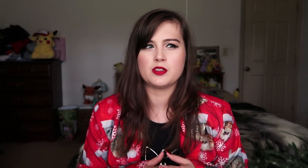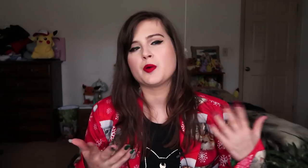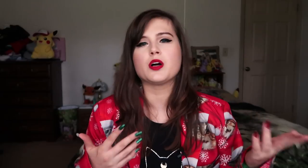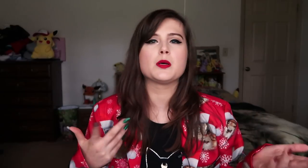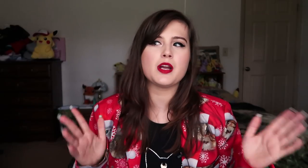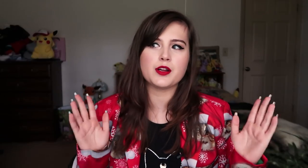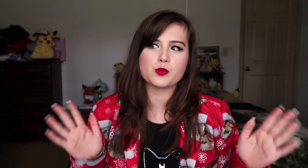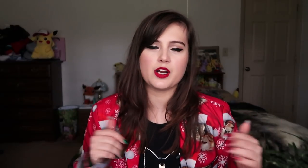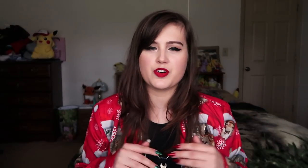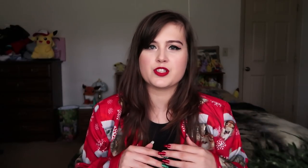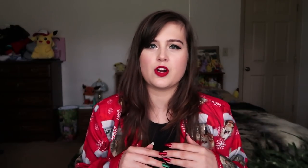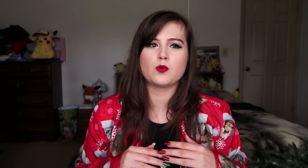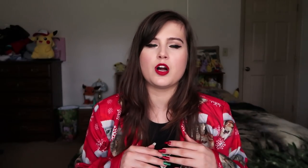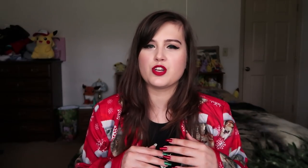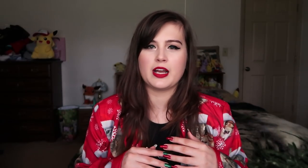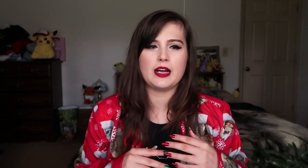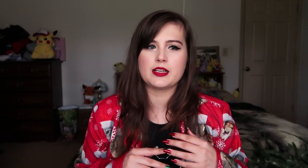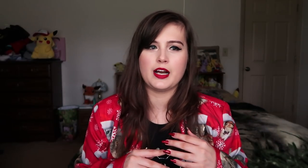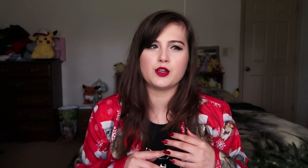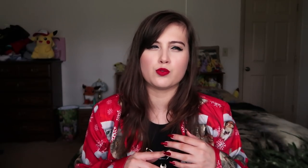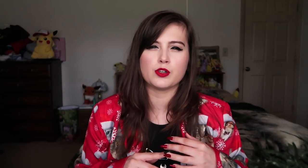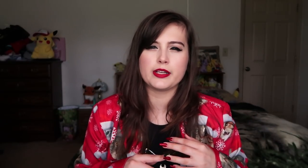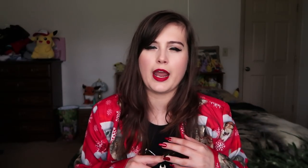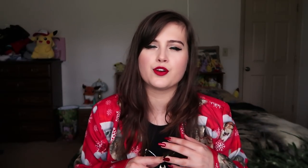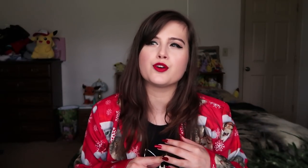Well, to be honest, when I first started watching it, I kind of really hated her.